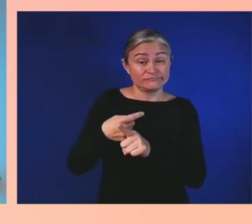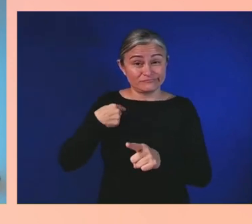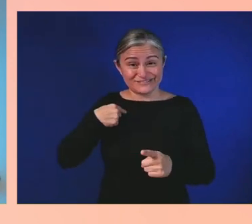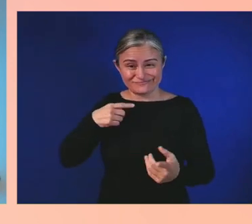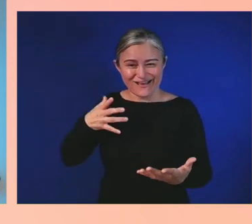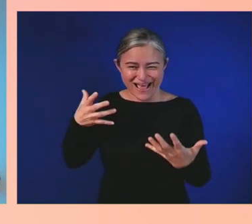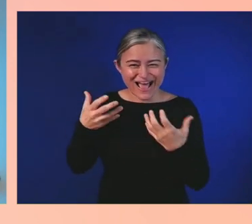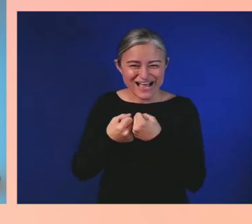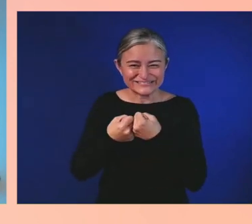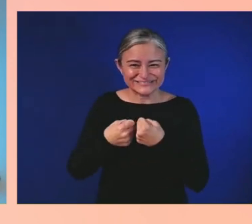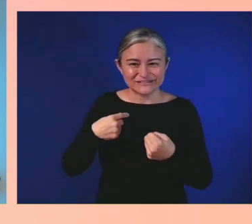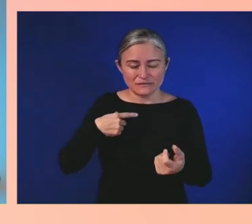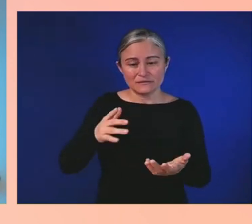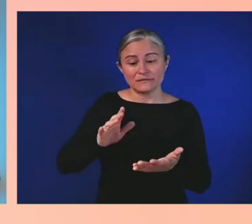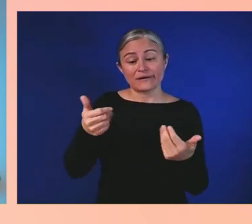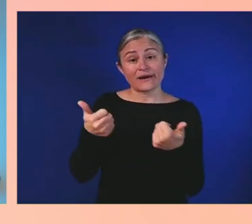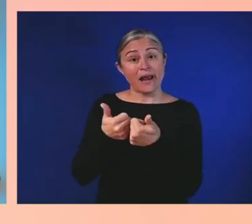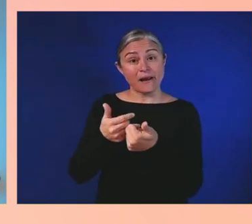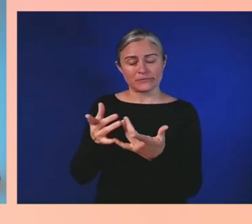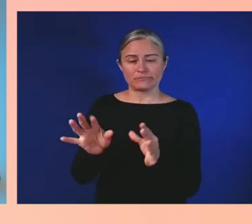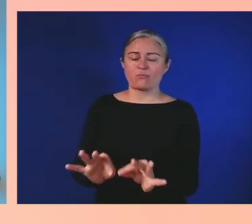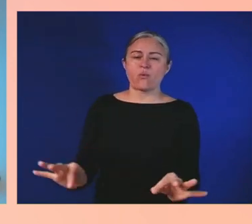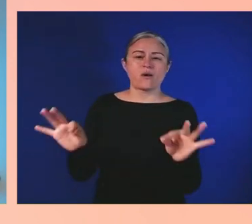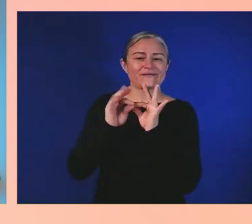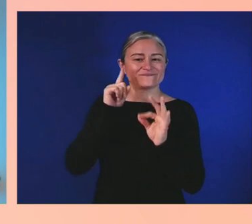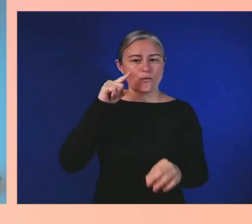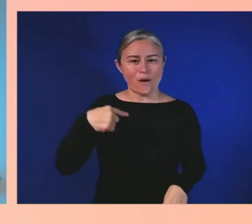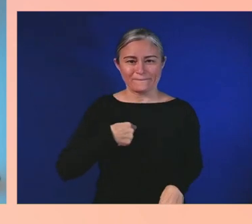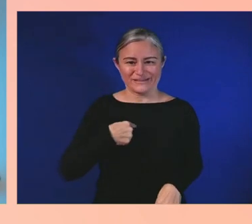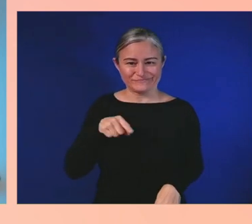in giving access to people like myself,